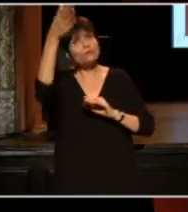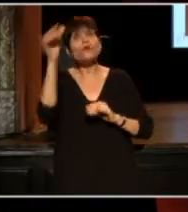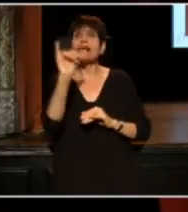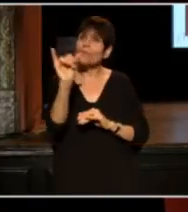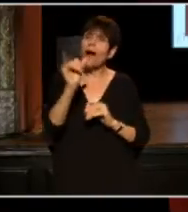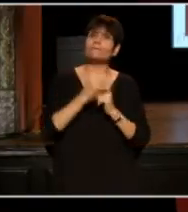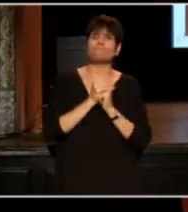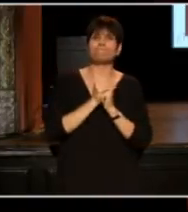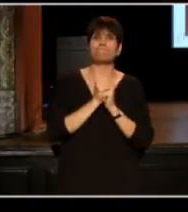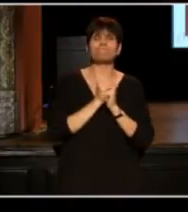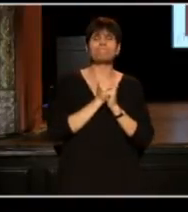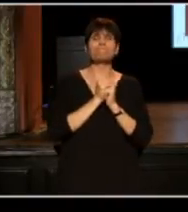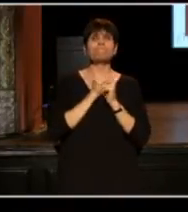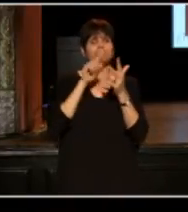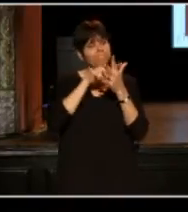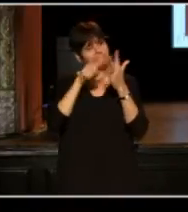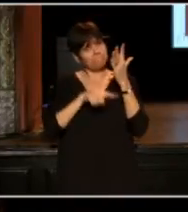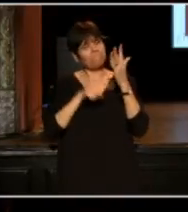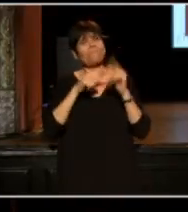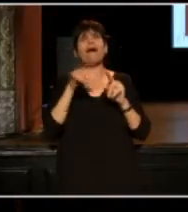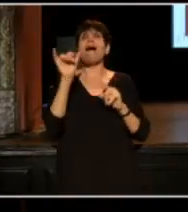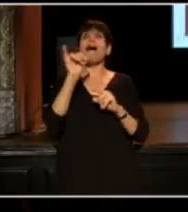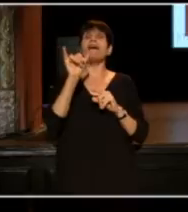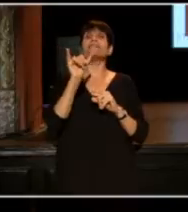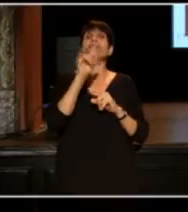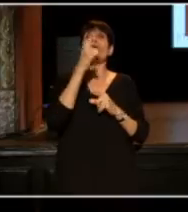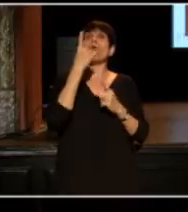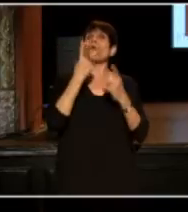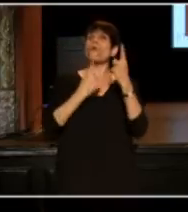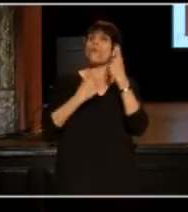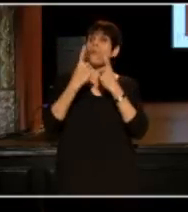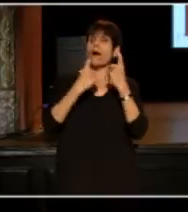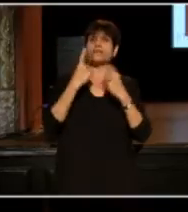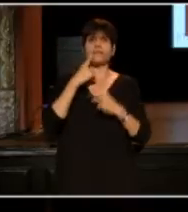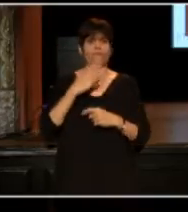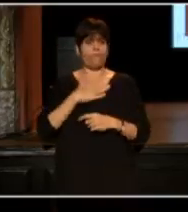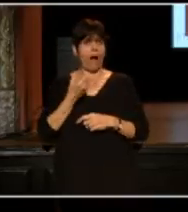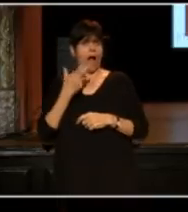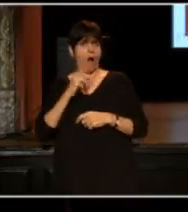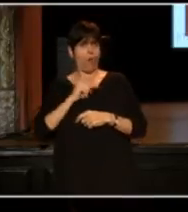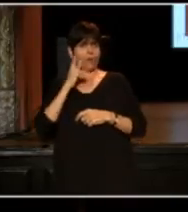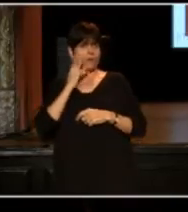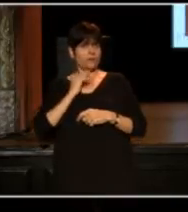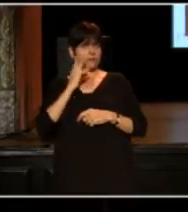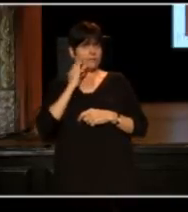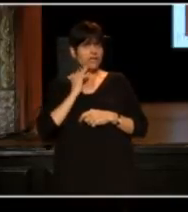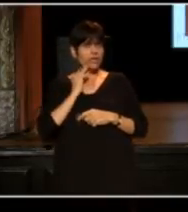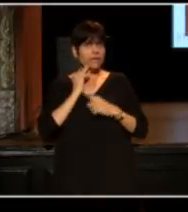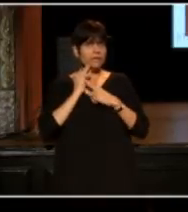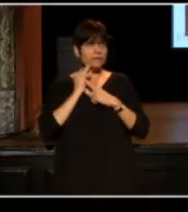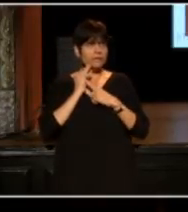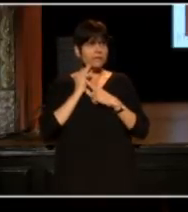I also knew that the question was too big for just my own experience, to adequately addressed,